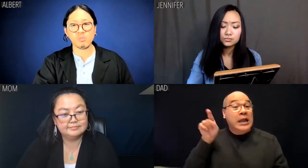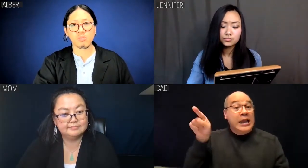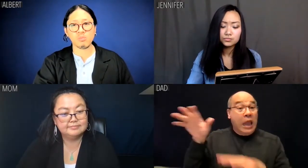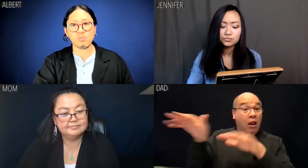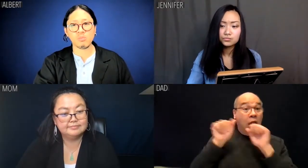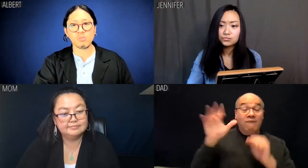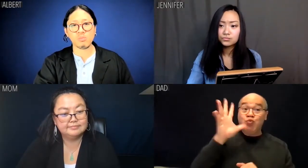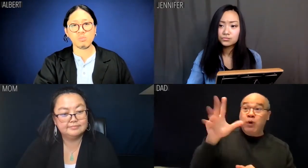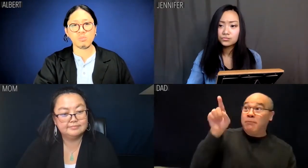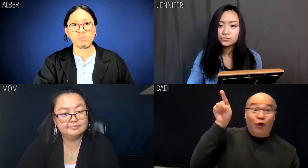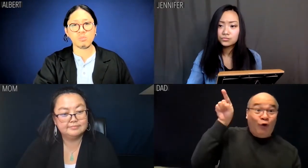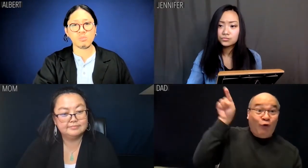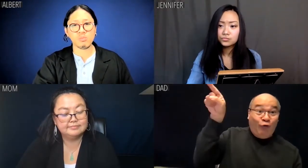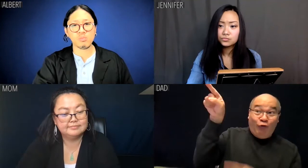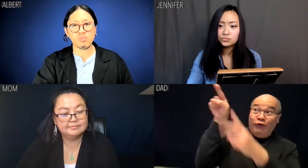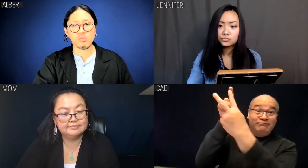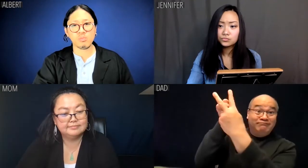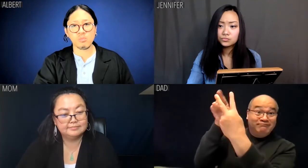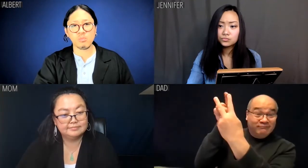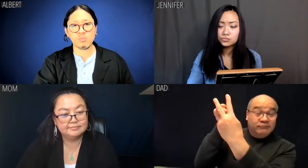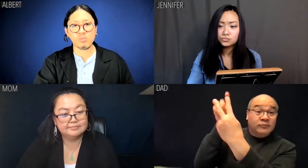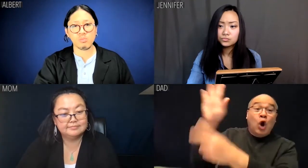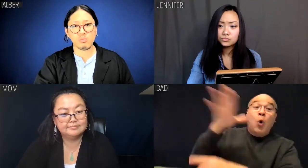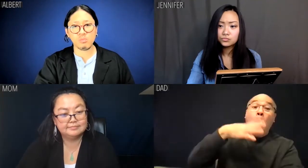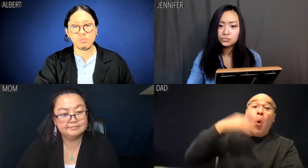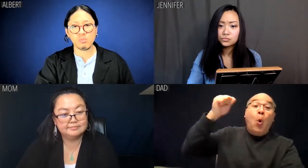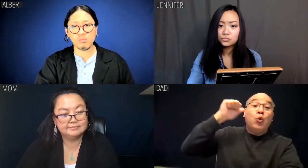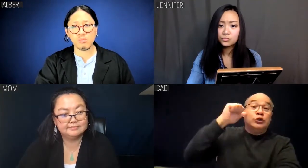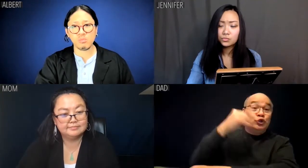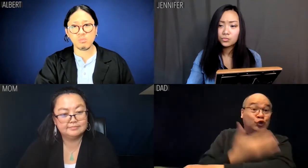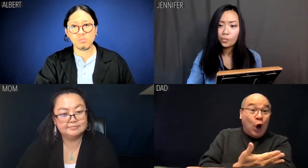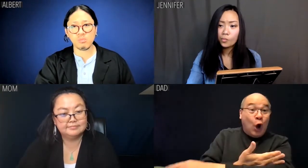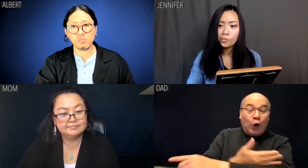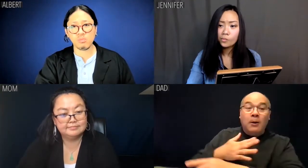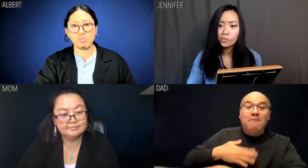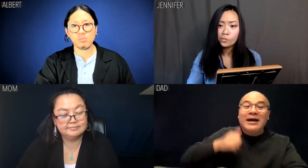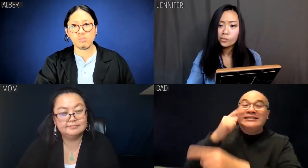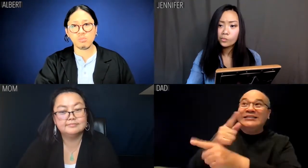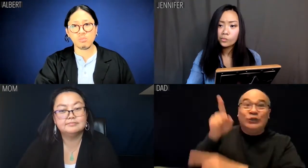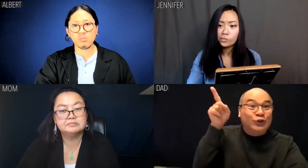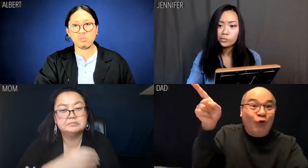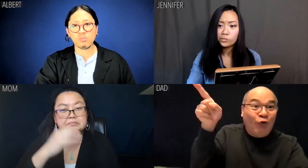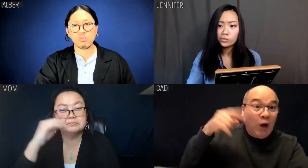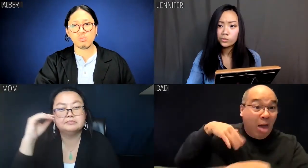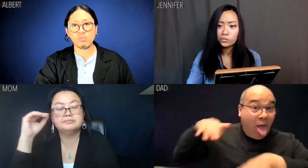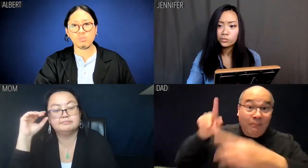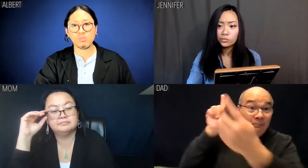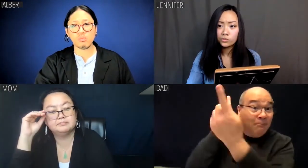He left your grandma in China with their oldest daughter, my sister, you've never even met her.